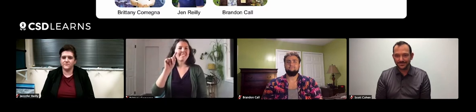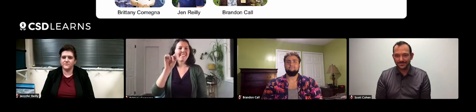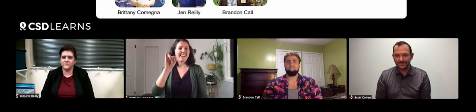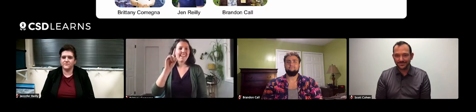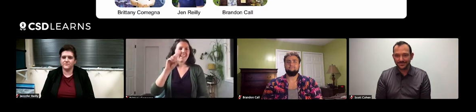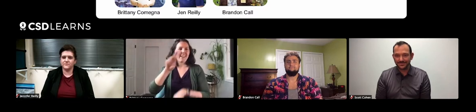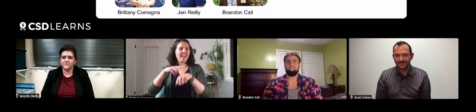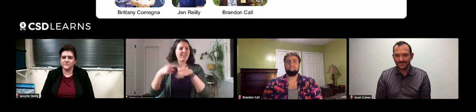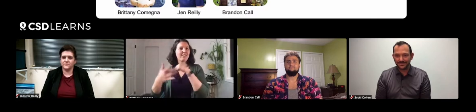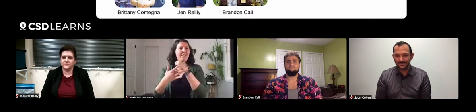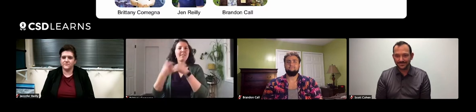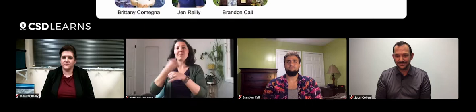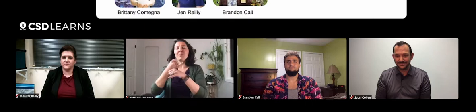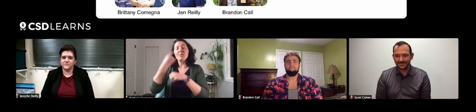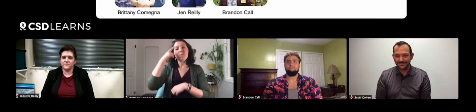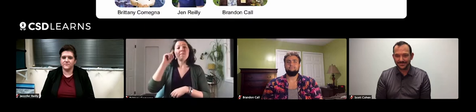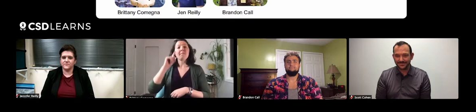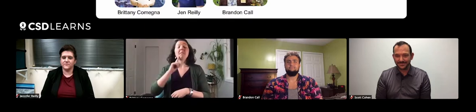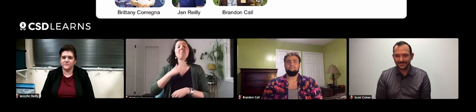the National Technical Institute for the Deaf,